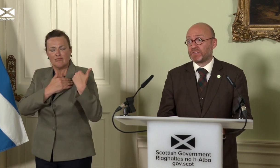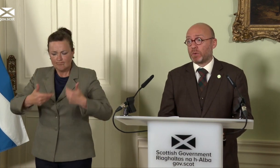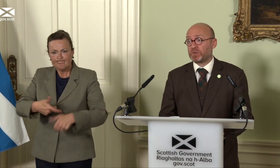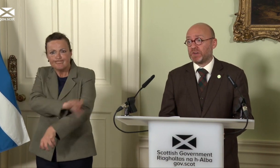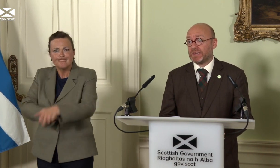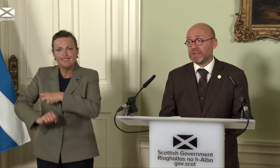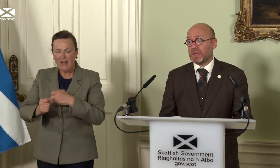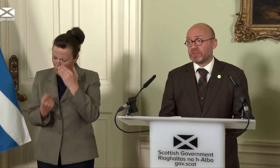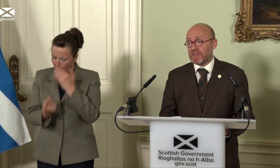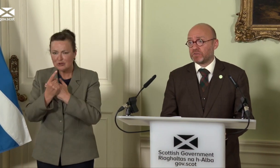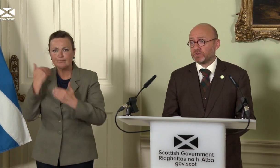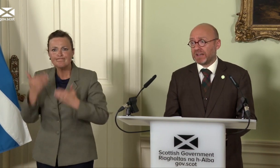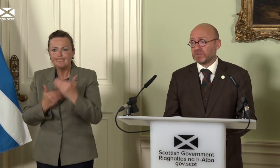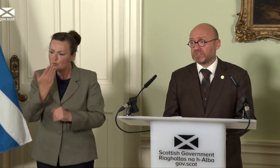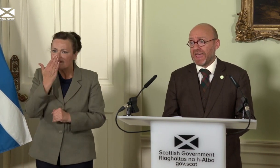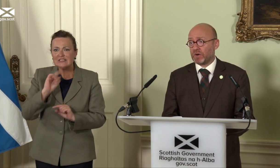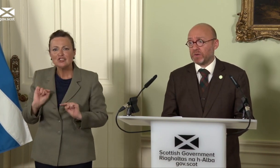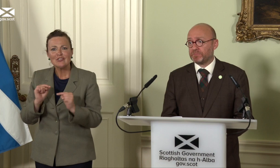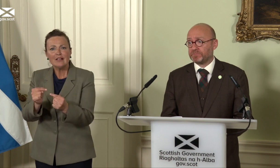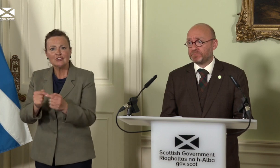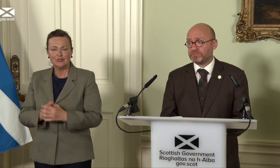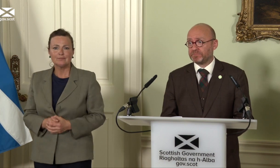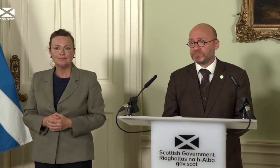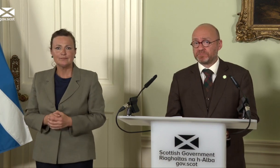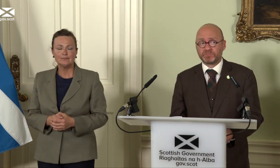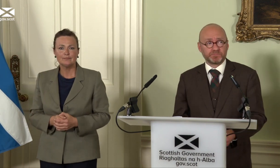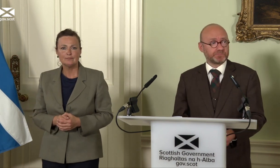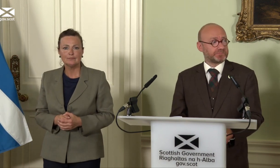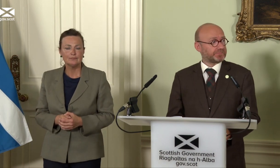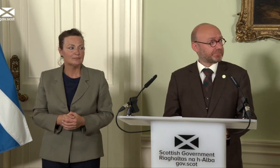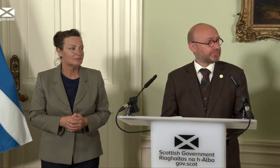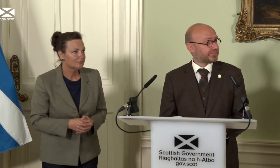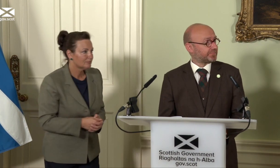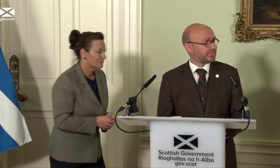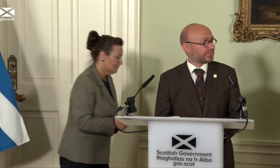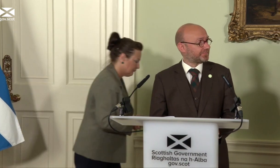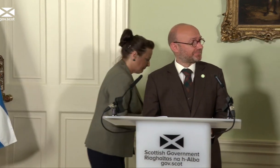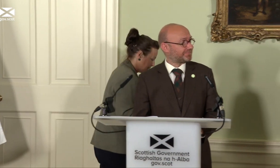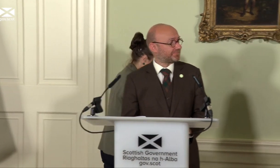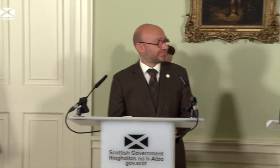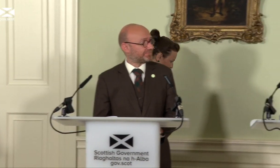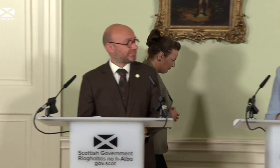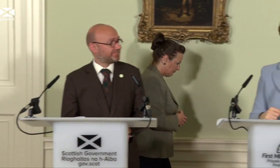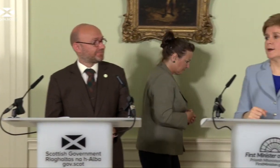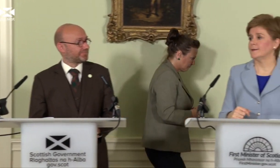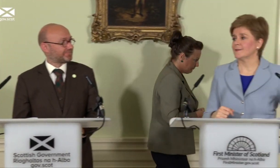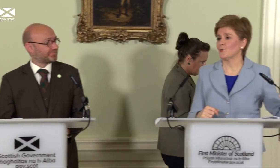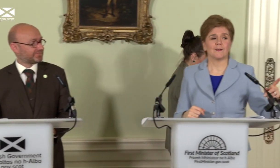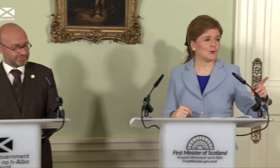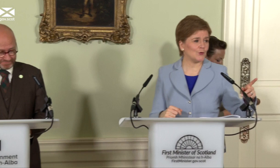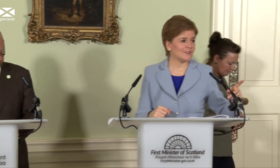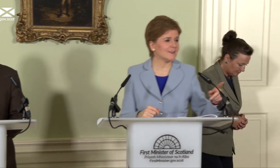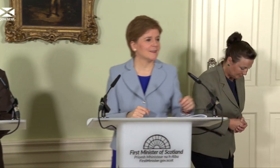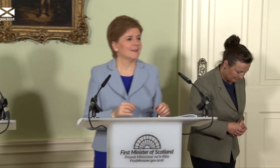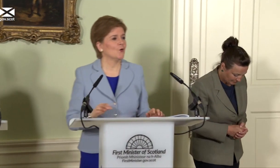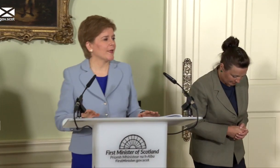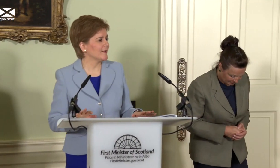opportunity to face those challenges head on. I’ll go to the FT next, and then I can see lots of hands up…